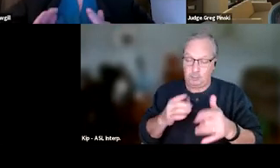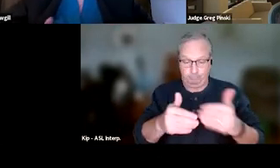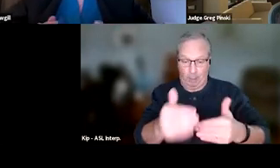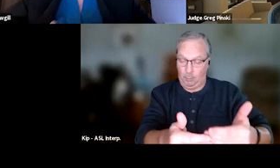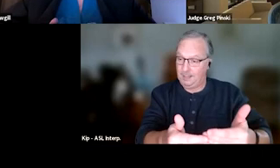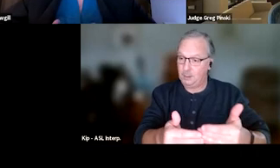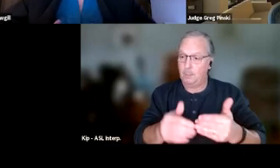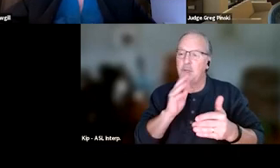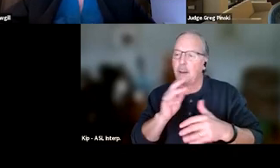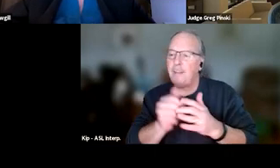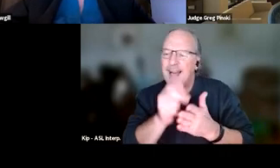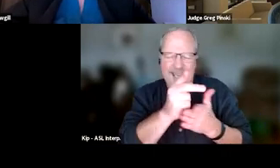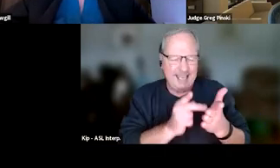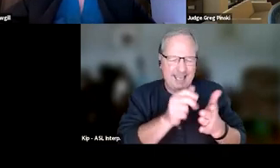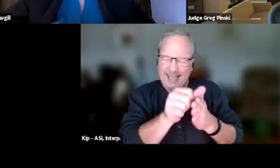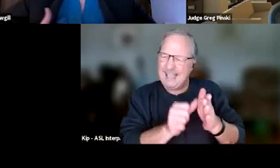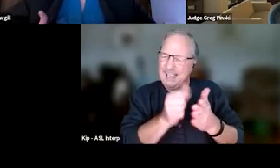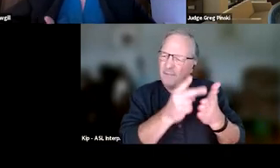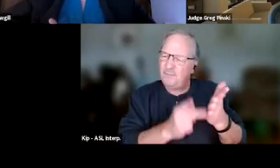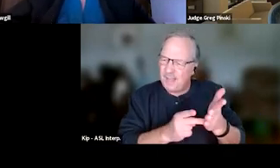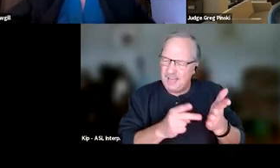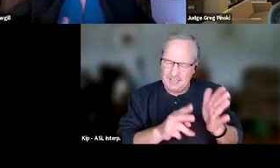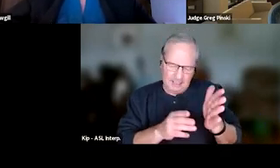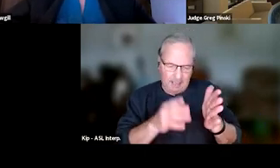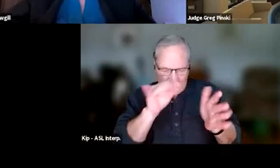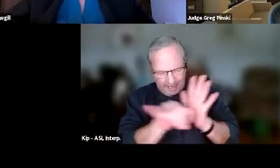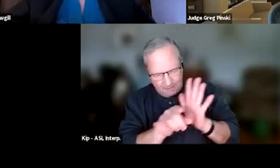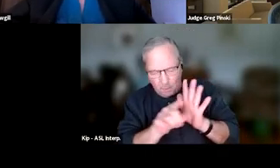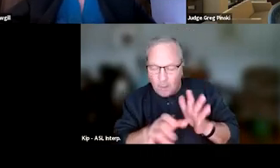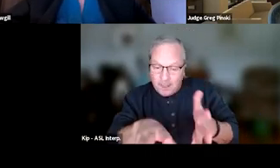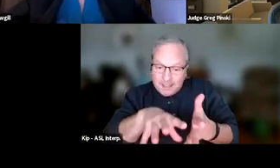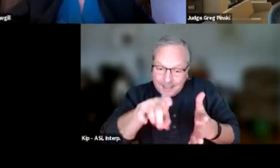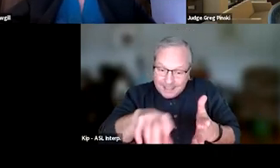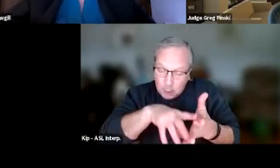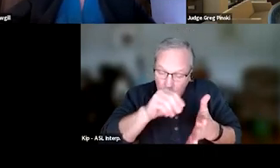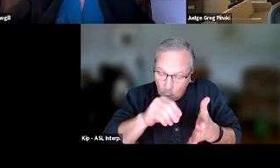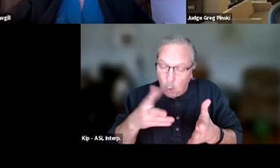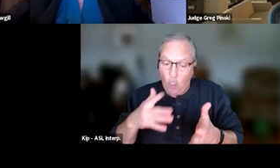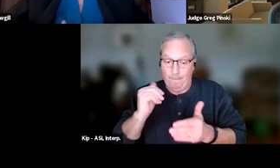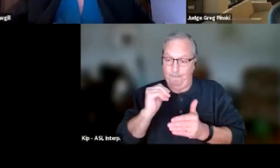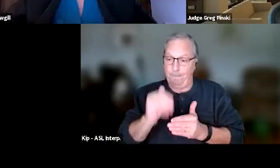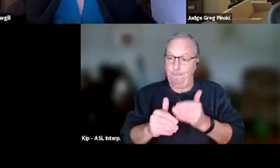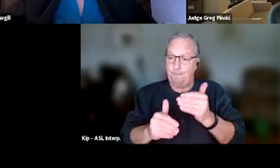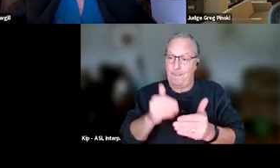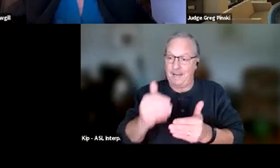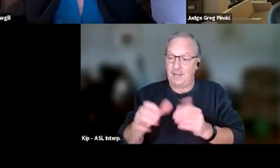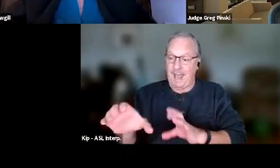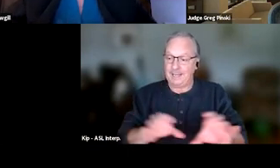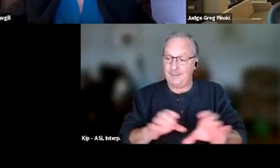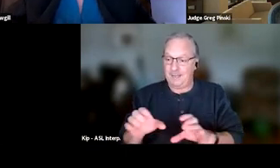identify what they need to learn, but we want them to learn where, what pro-social activities do they enjoy